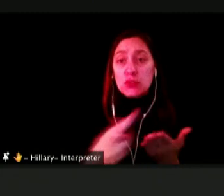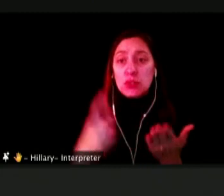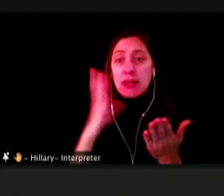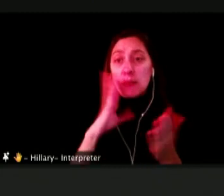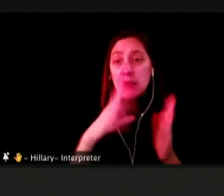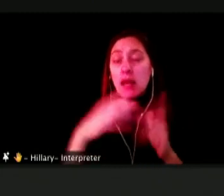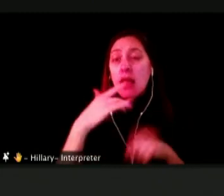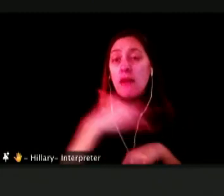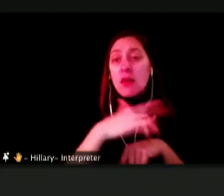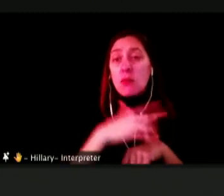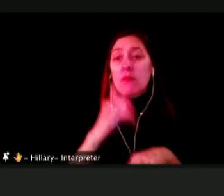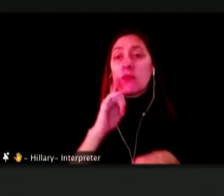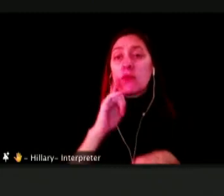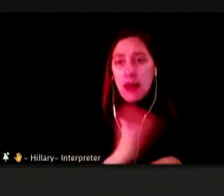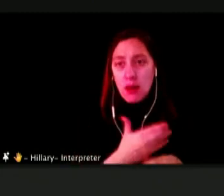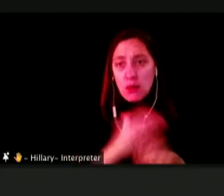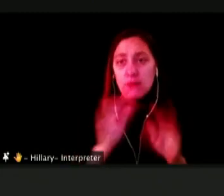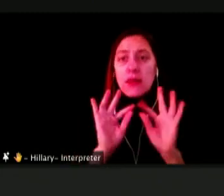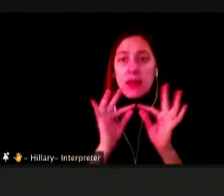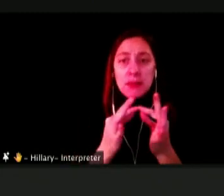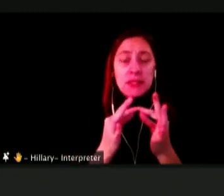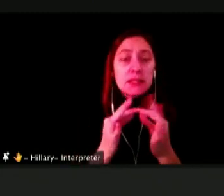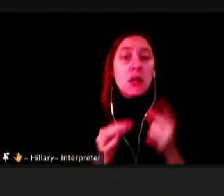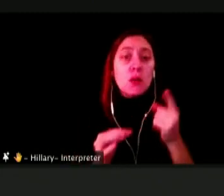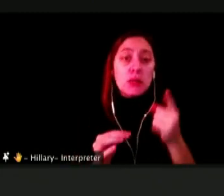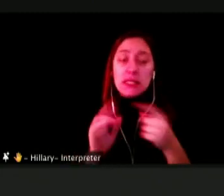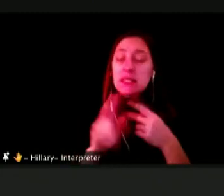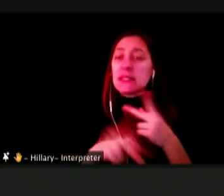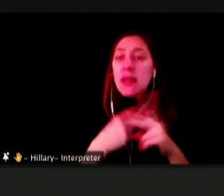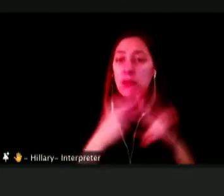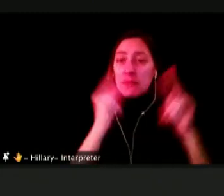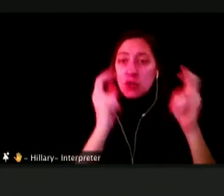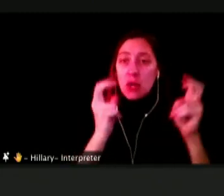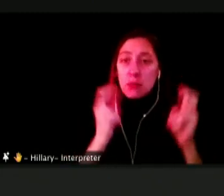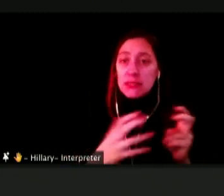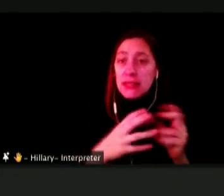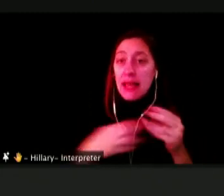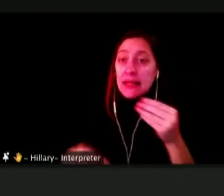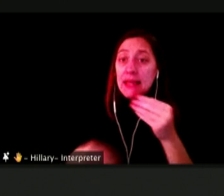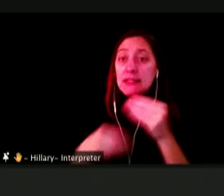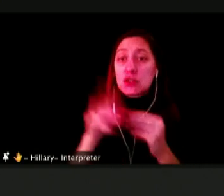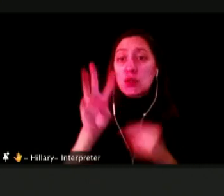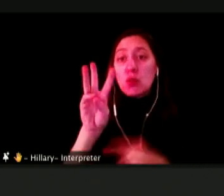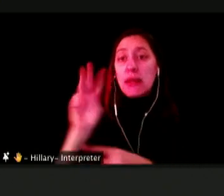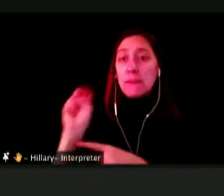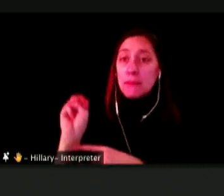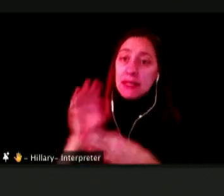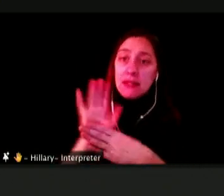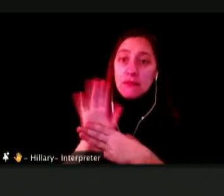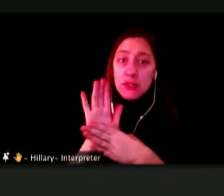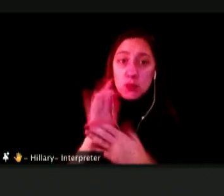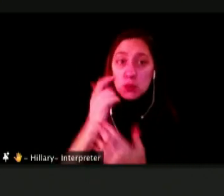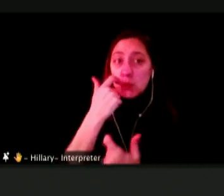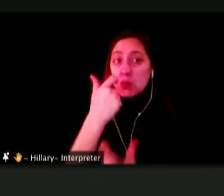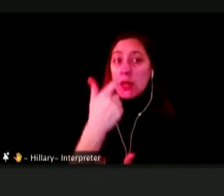OUR FAMILIES ON THESE TOPICS AN ADDITIONAL WAY MAKING VIDEOS TO WATCH IT LASTLY, BECAUSE